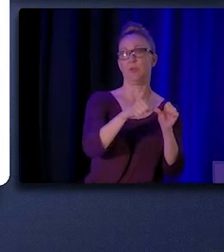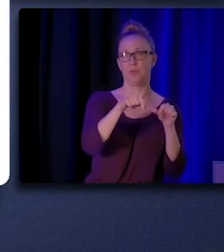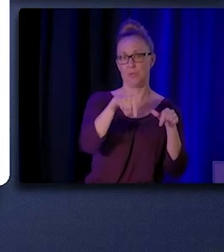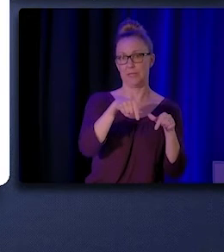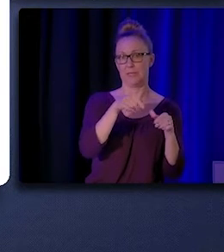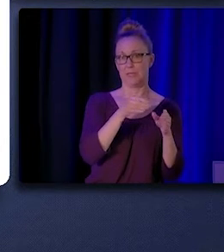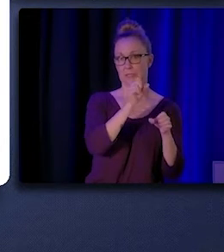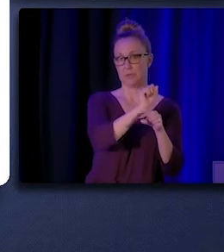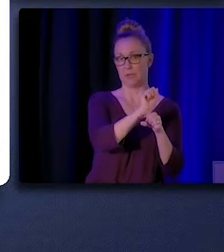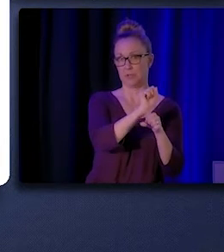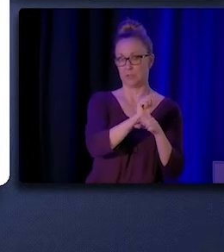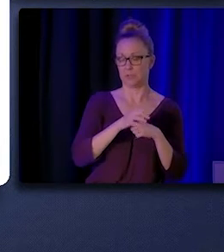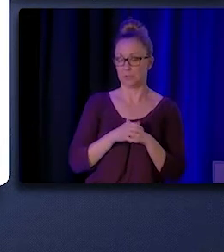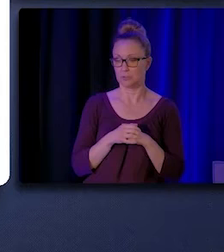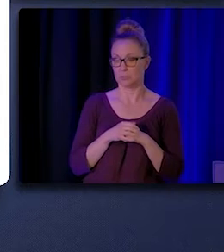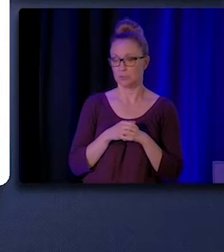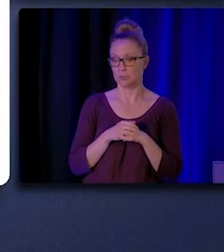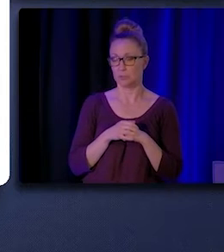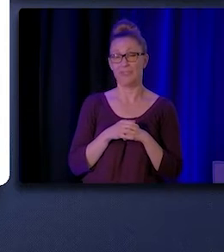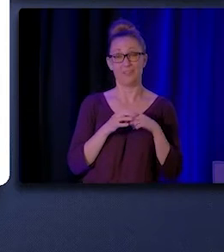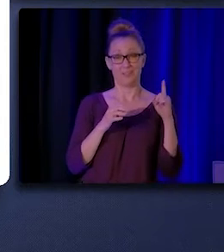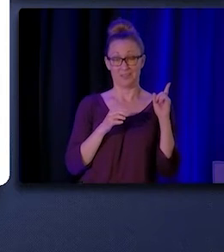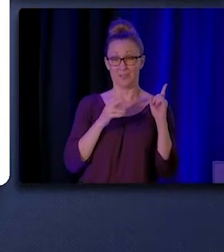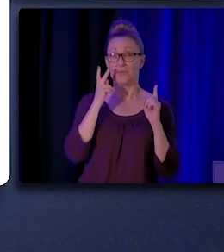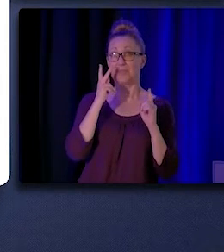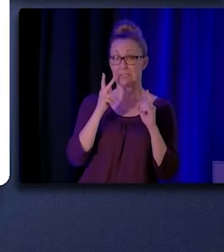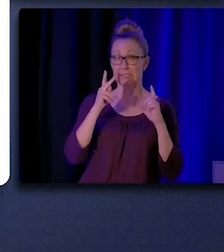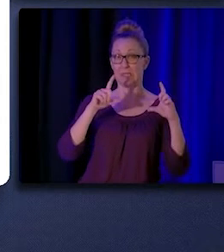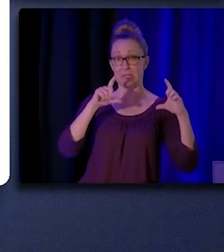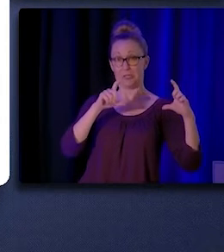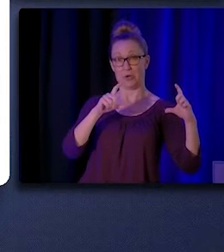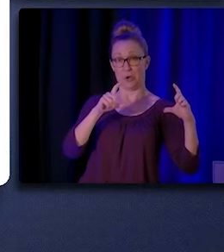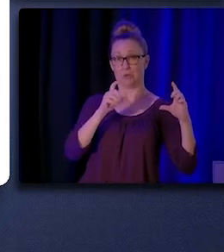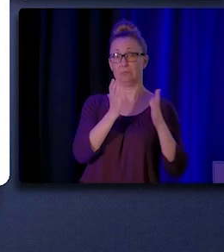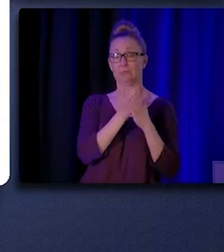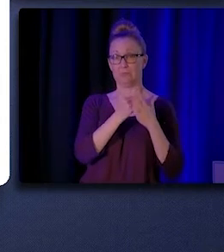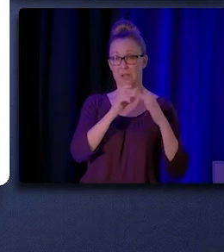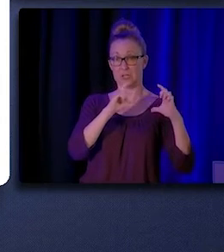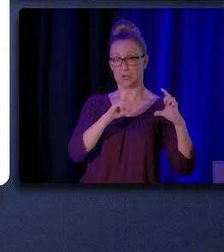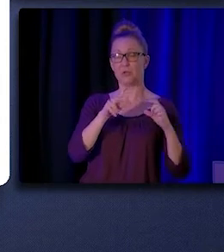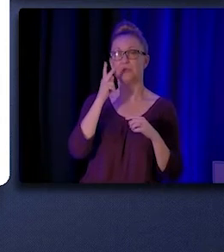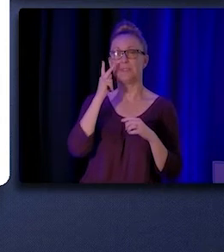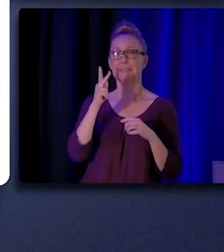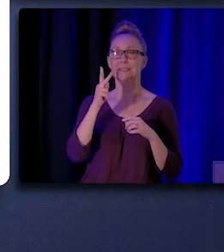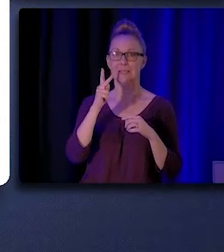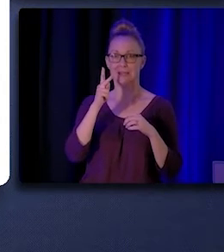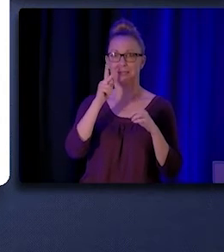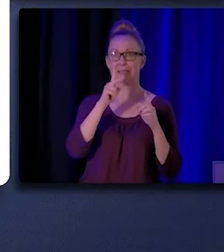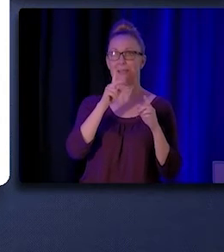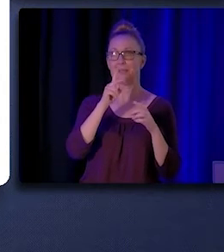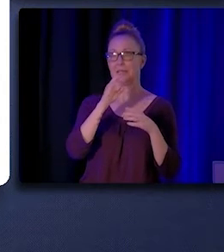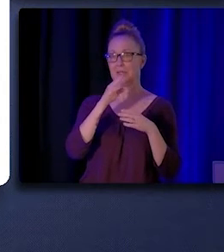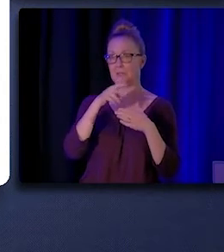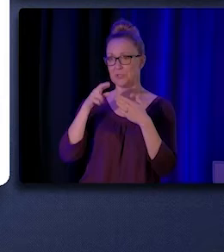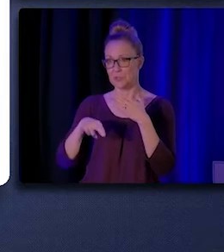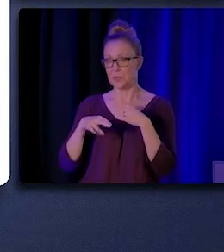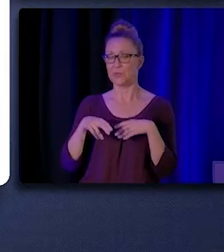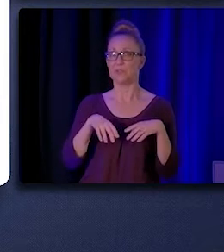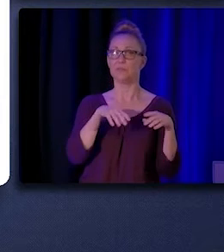And the pie chart on the left shows data from the CHW/P survey, while the bar chart on the right shows data